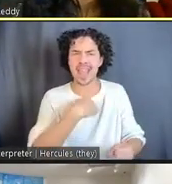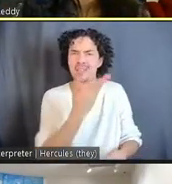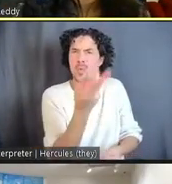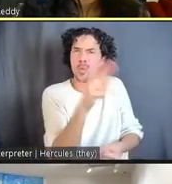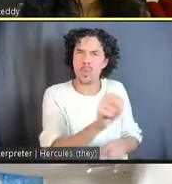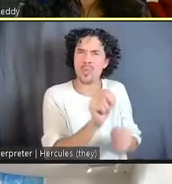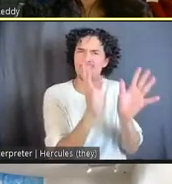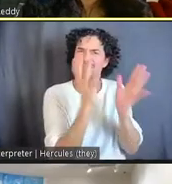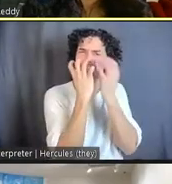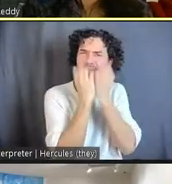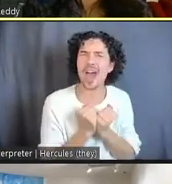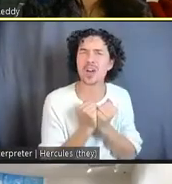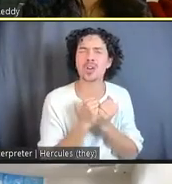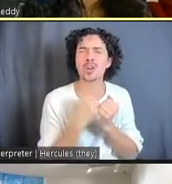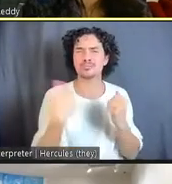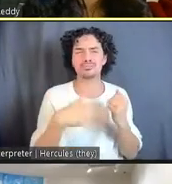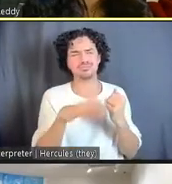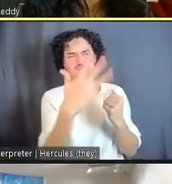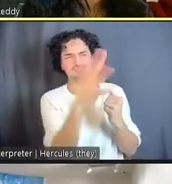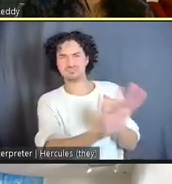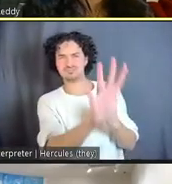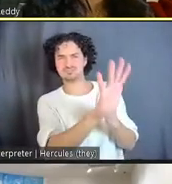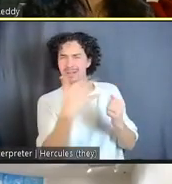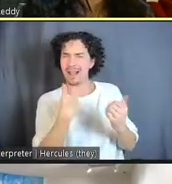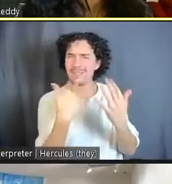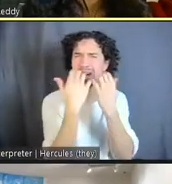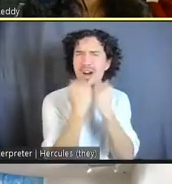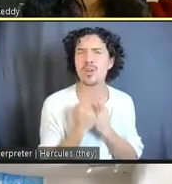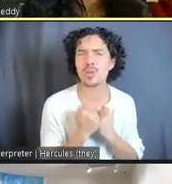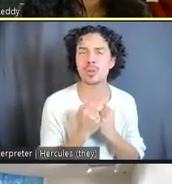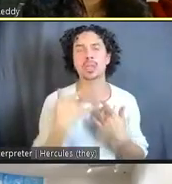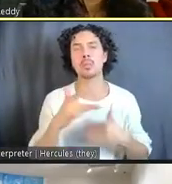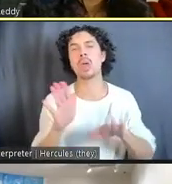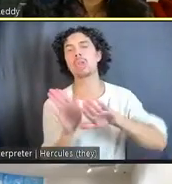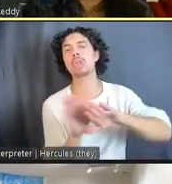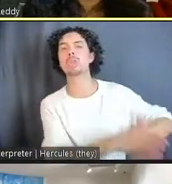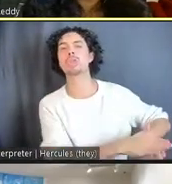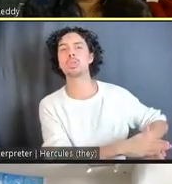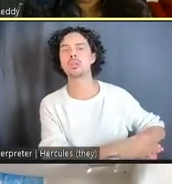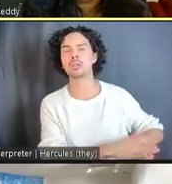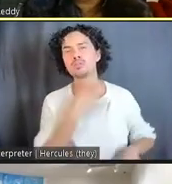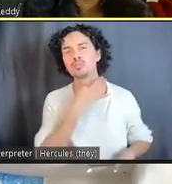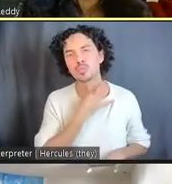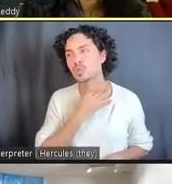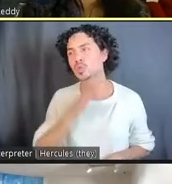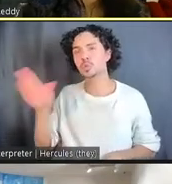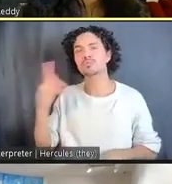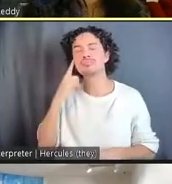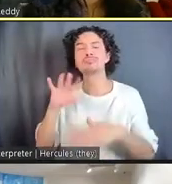And so how does seeing this work in the context that you've laid it out and